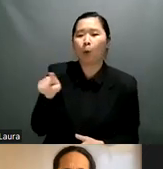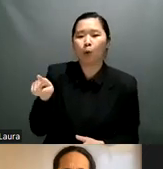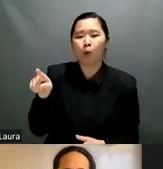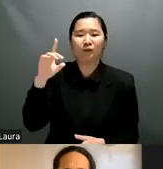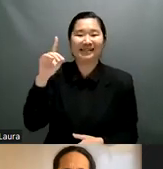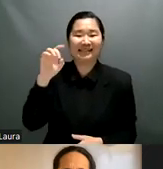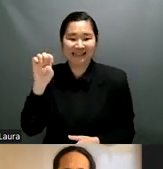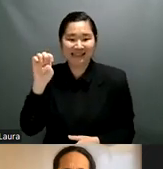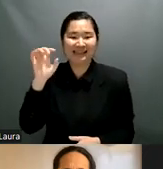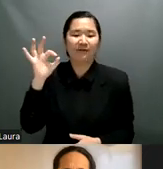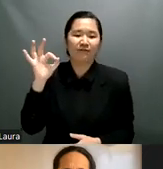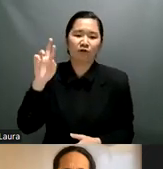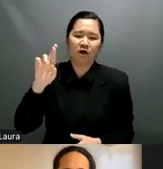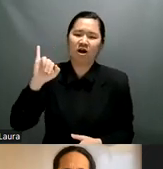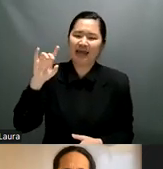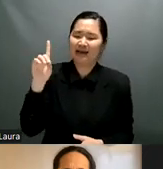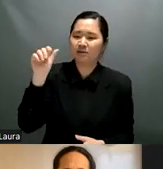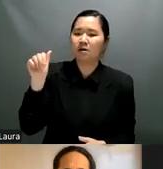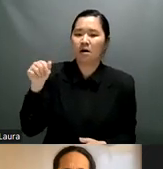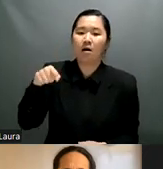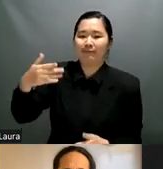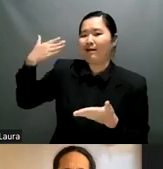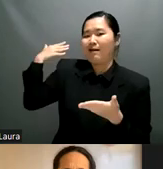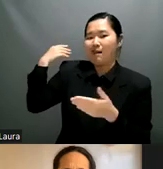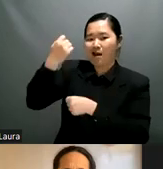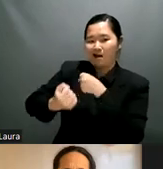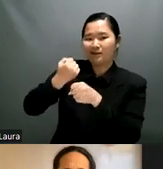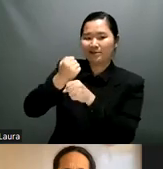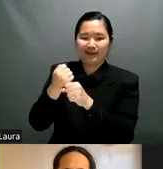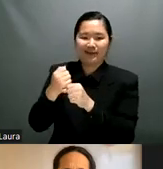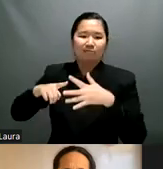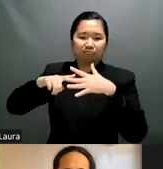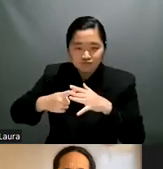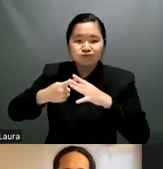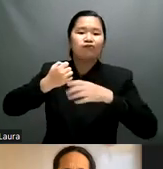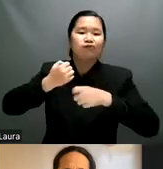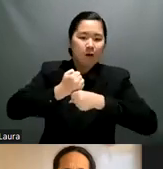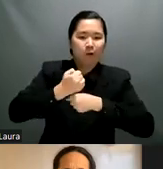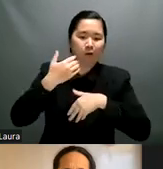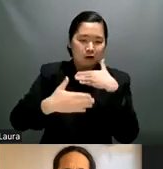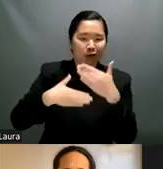seen and listened and we were talking a lot about the position of women and their rights